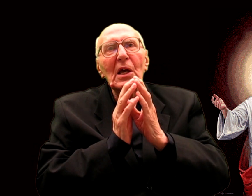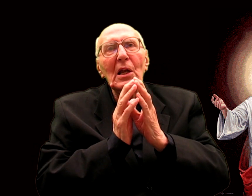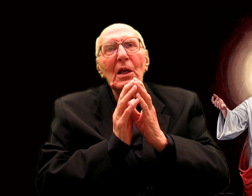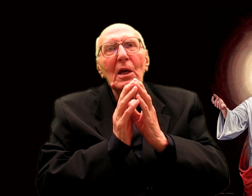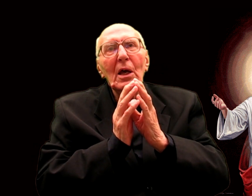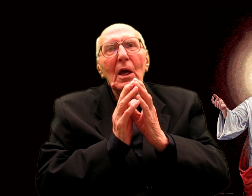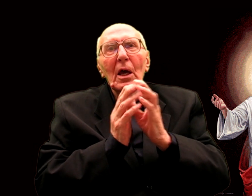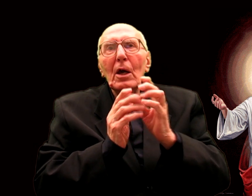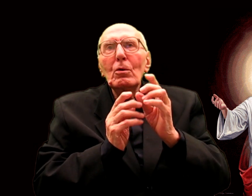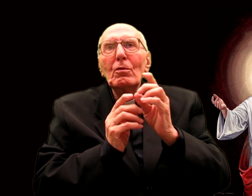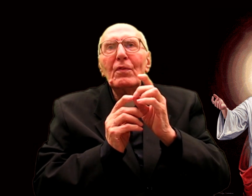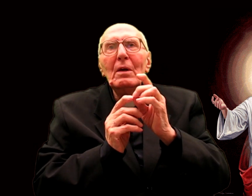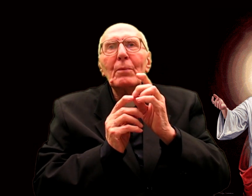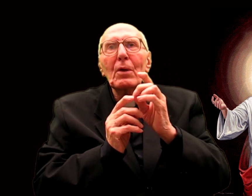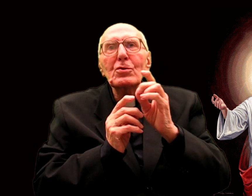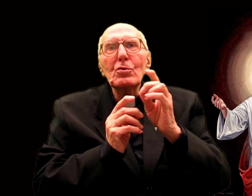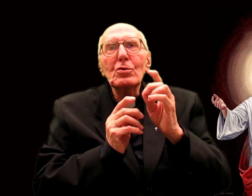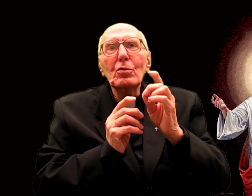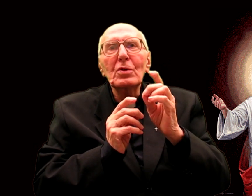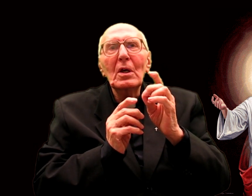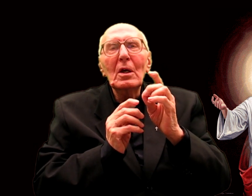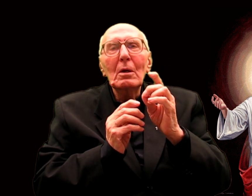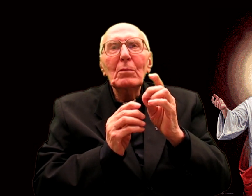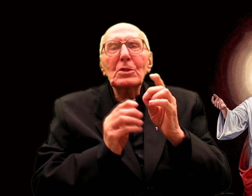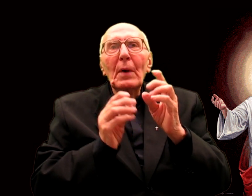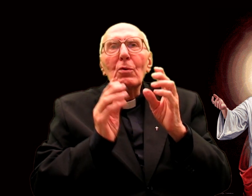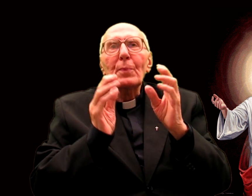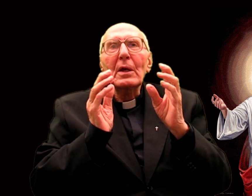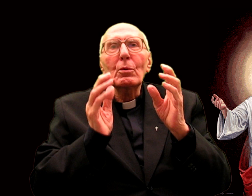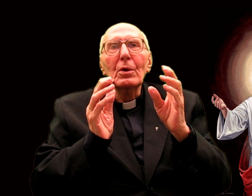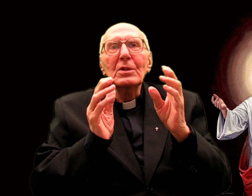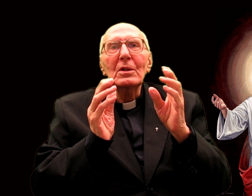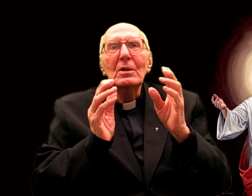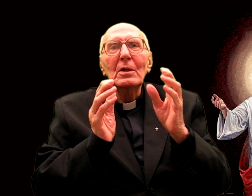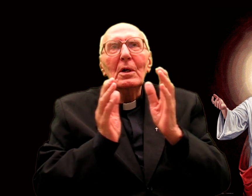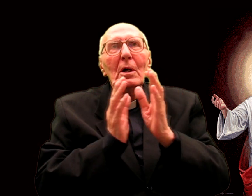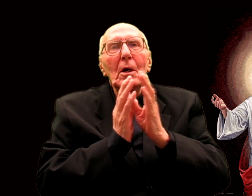He said: "I did not come for the righteous, but sinners"!